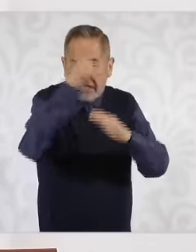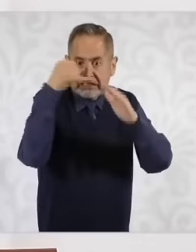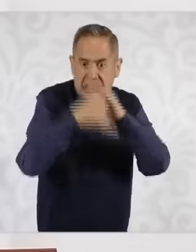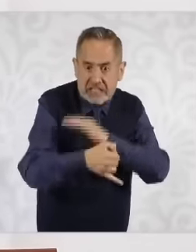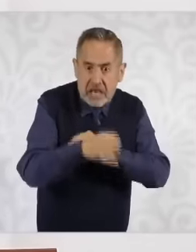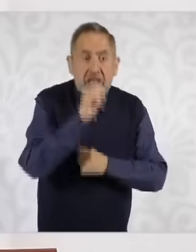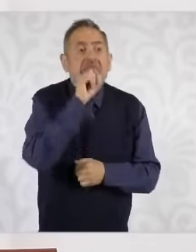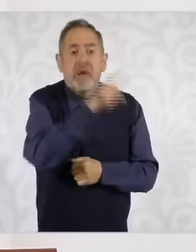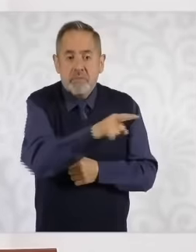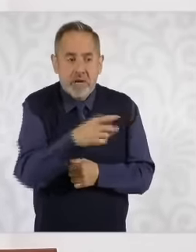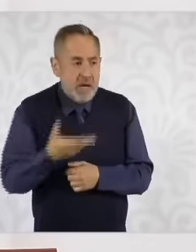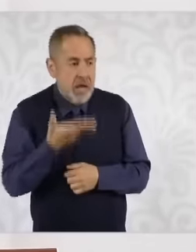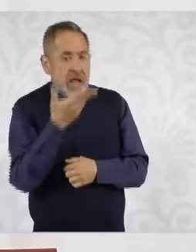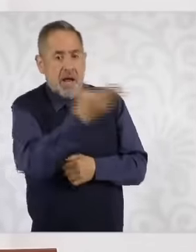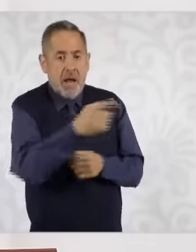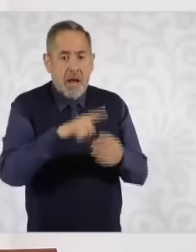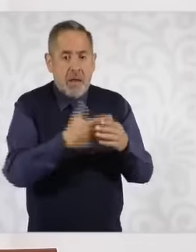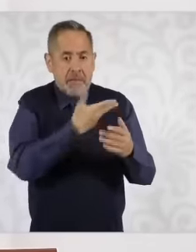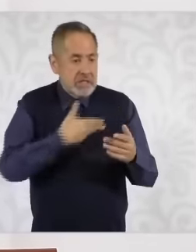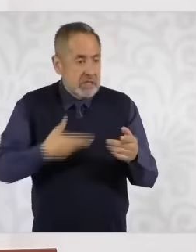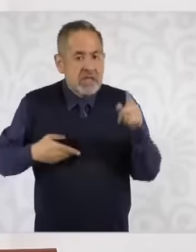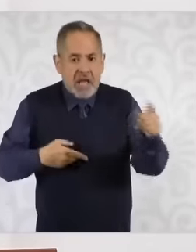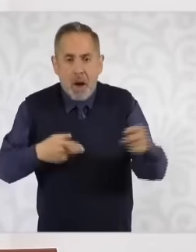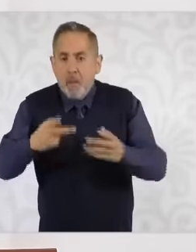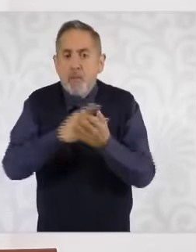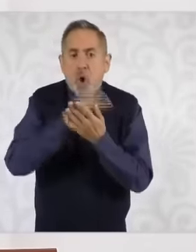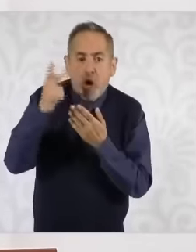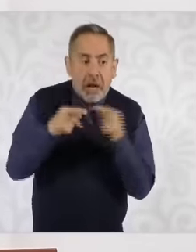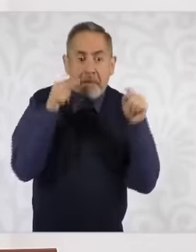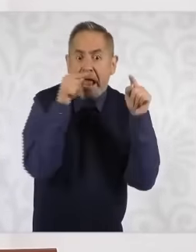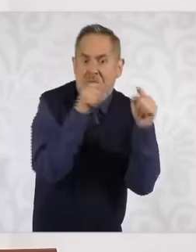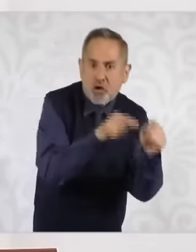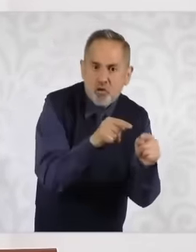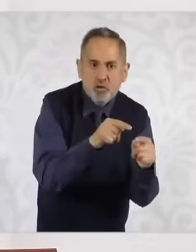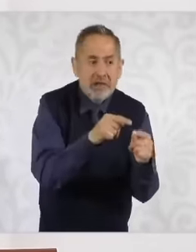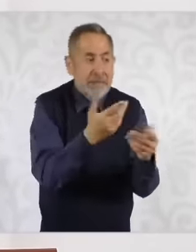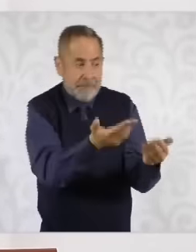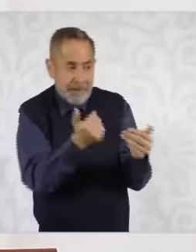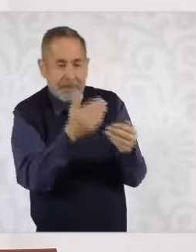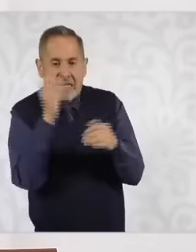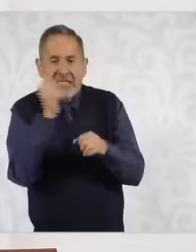proposed to the president that one of the strategic programs also has to do with the rescue